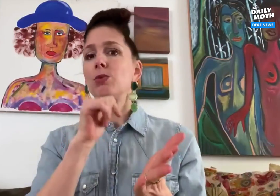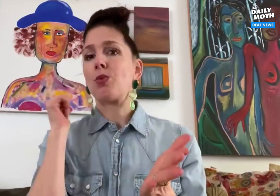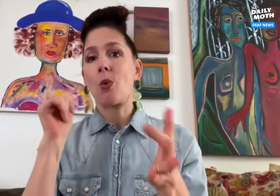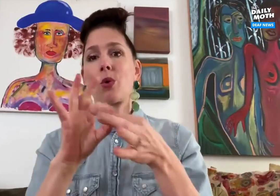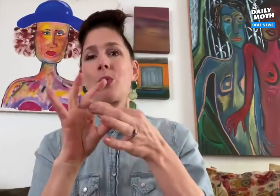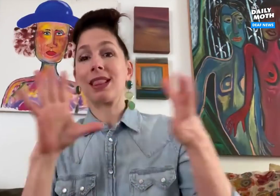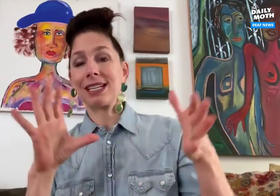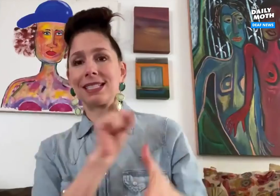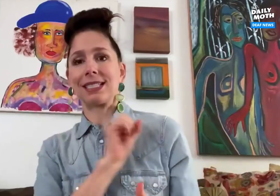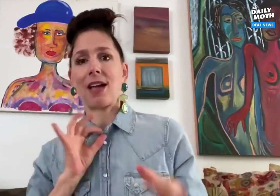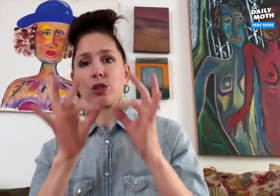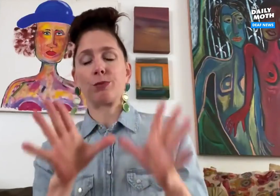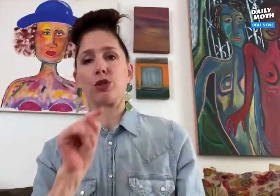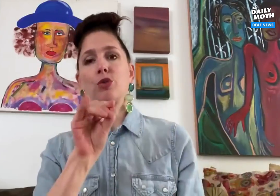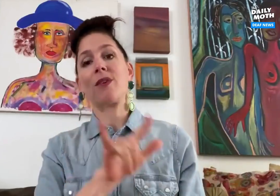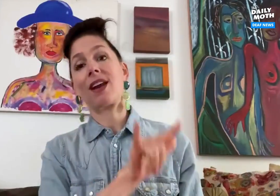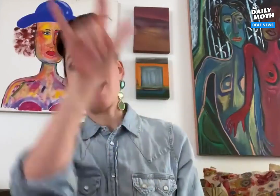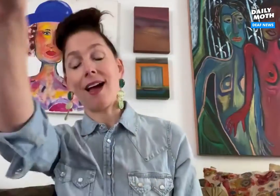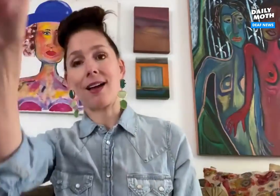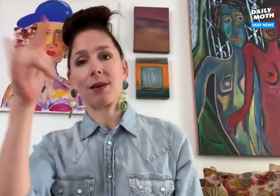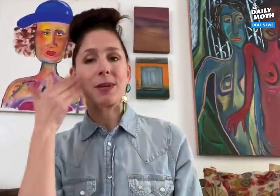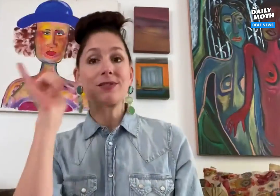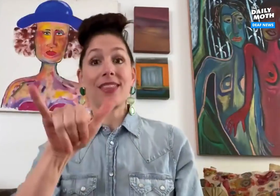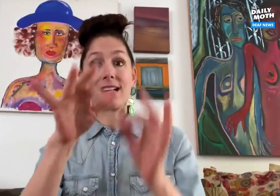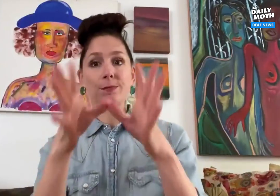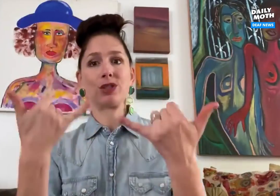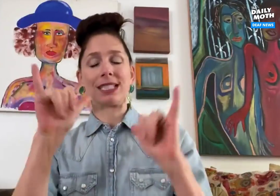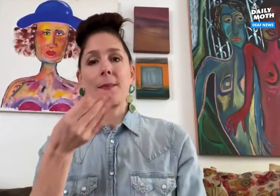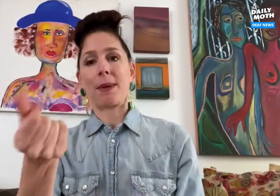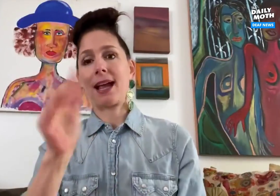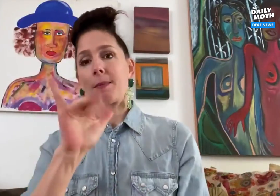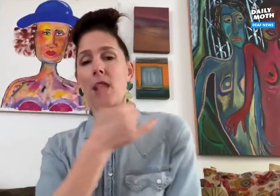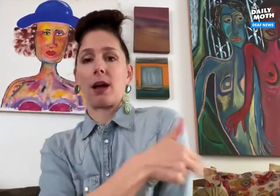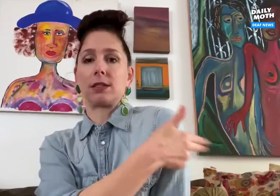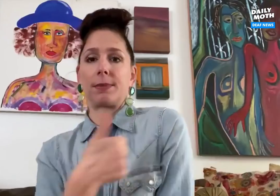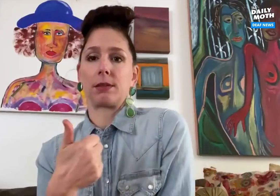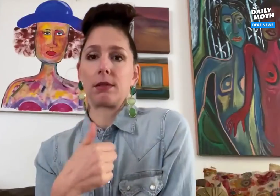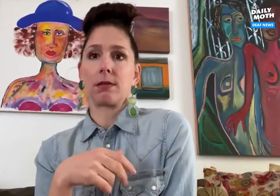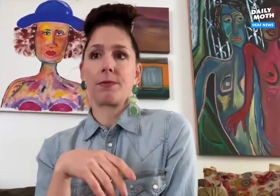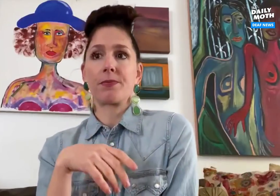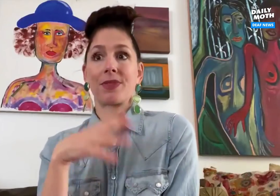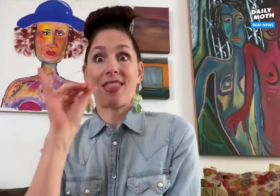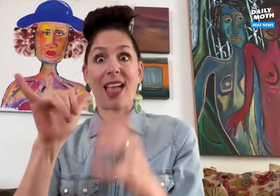typically they wouldn't release staff interpreters to fly out because the interpreters were being paid by their employing hospitals.